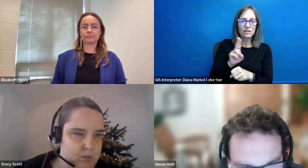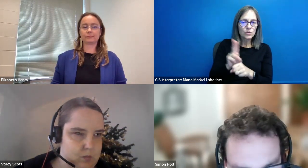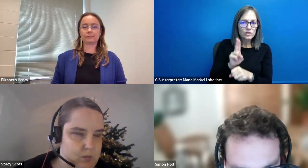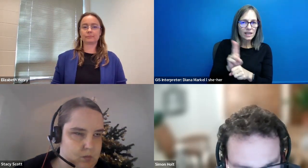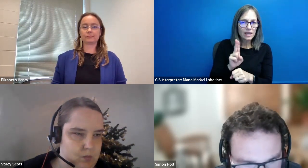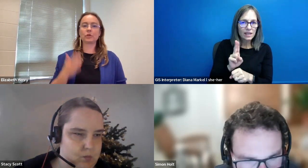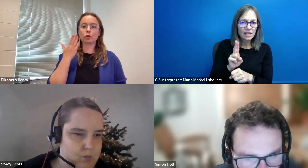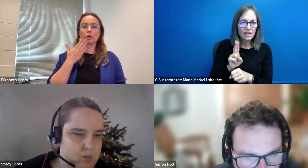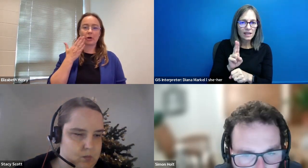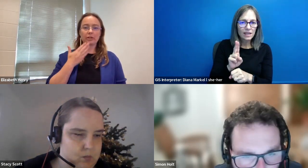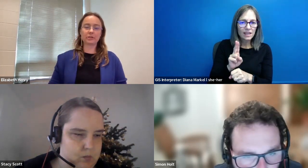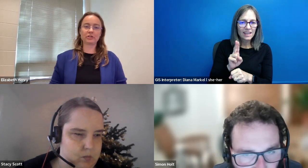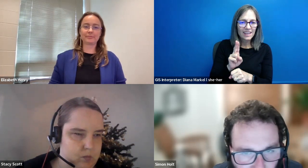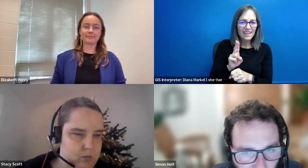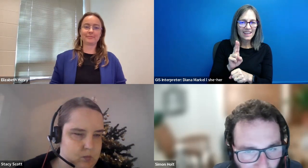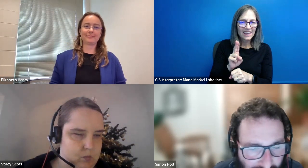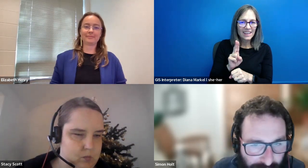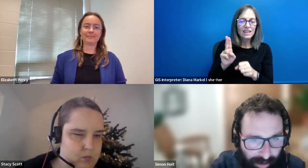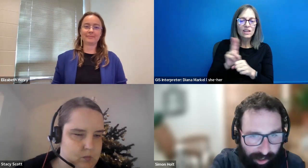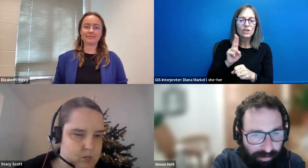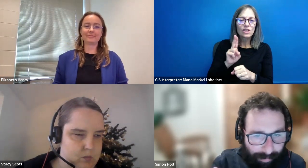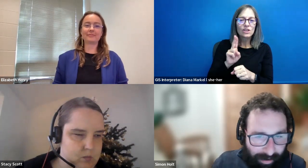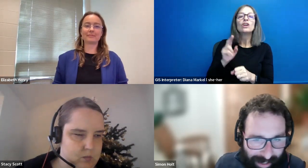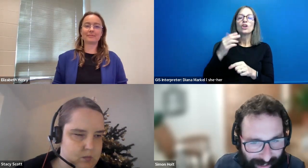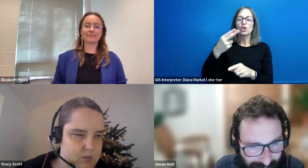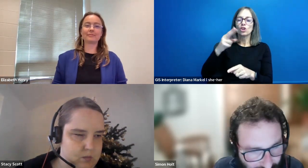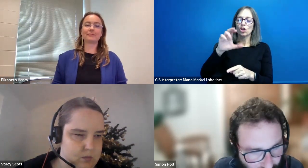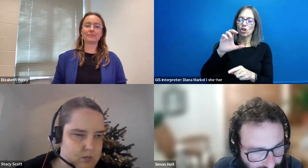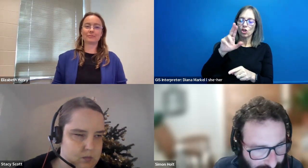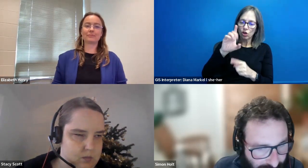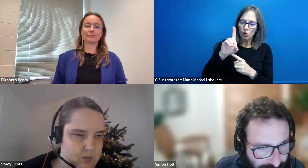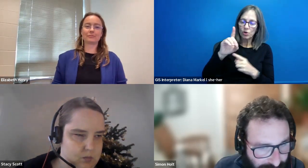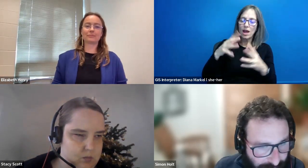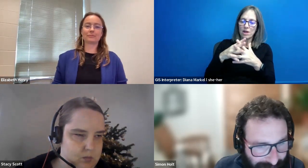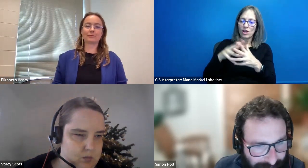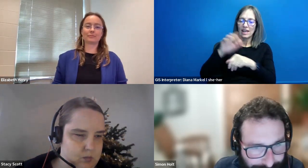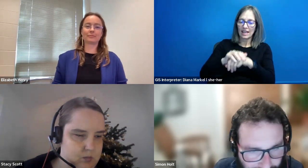Simon Holt: uh Simon Holt: Uh Cued American English, also known as Cued speech.